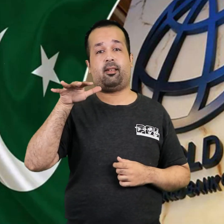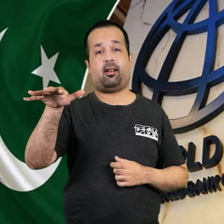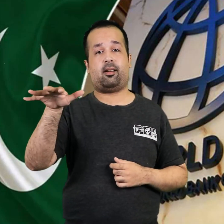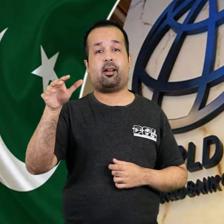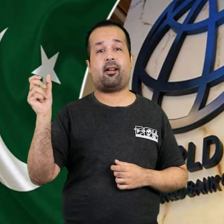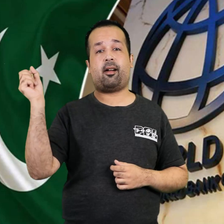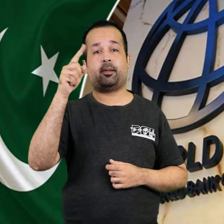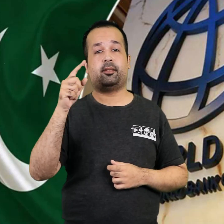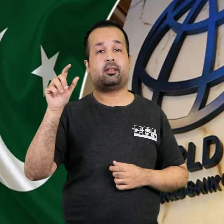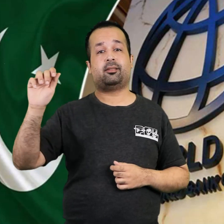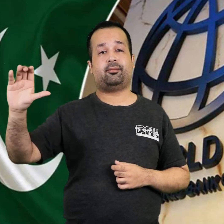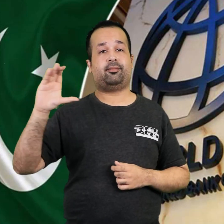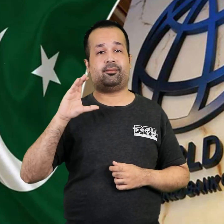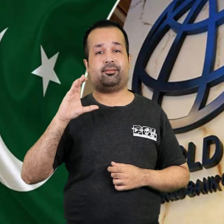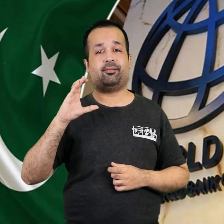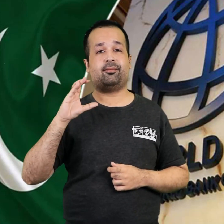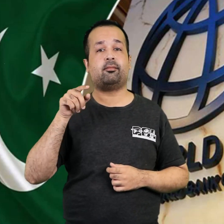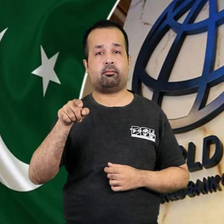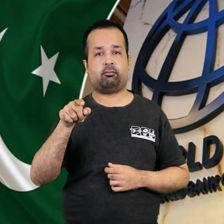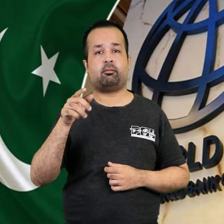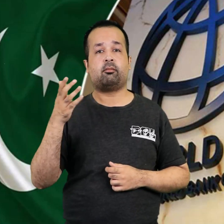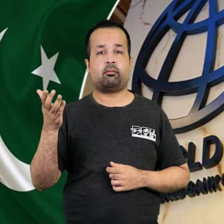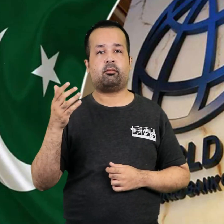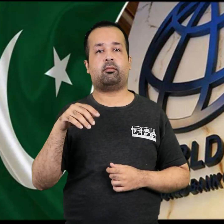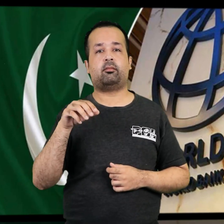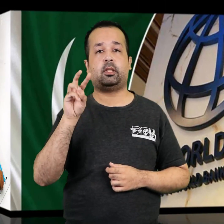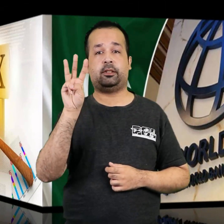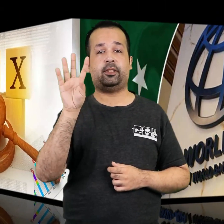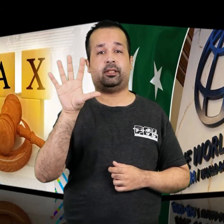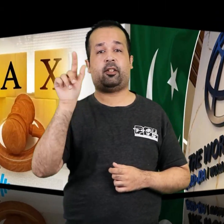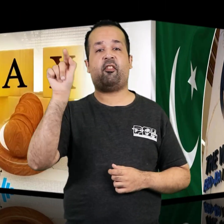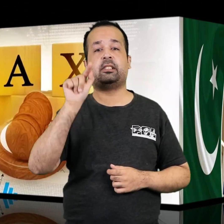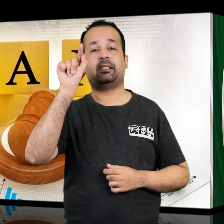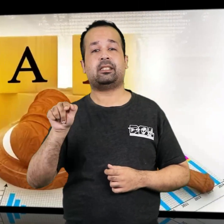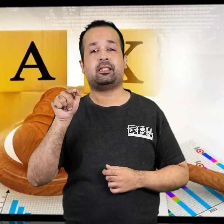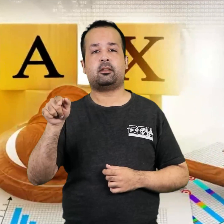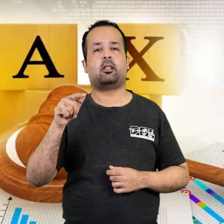And those with five lakh rupees per month income should pay a 35% tax.